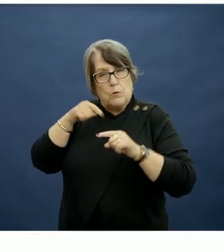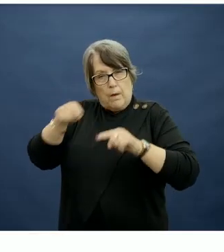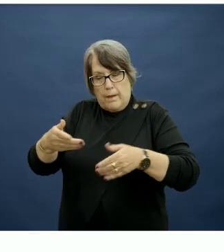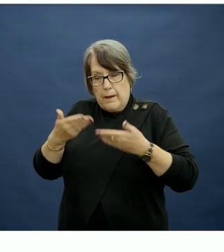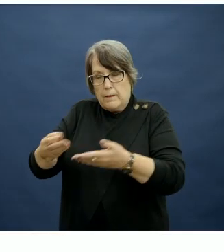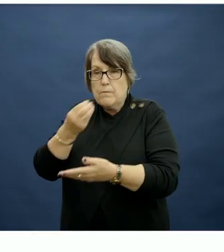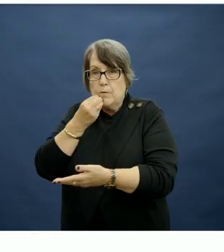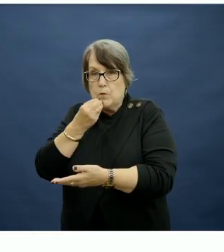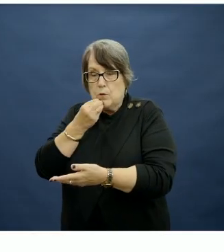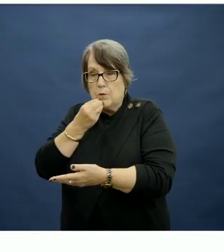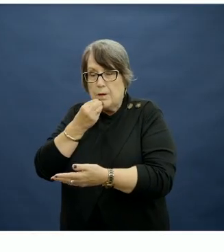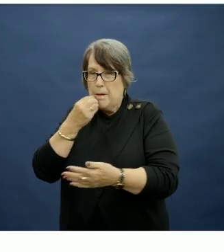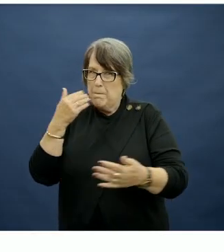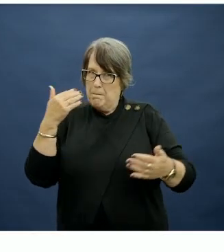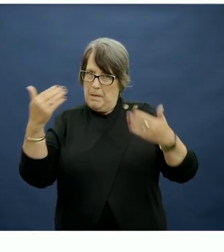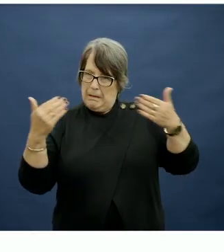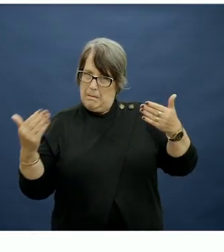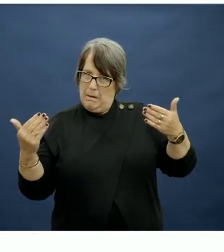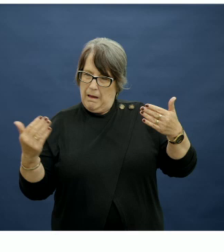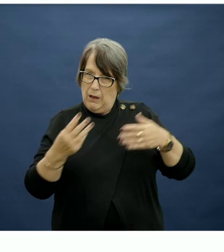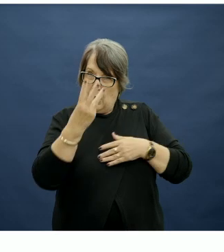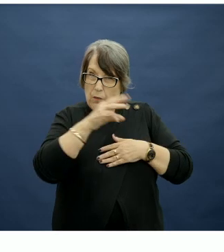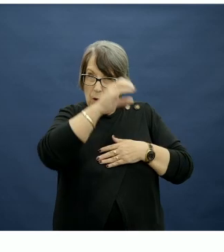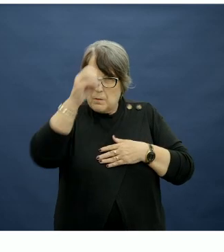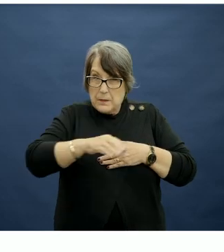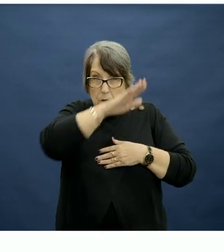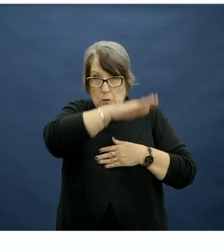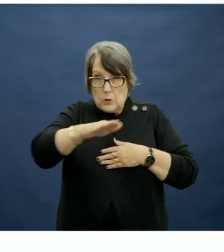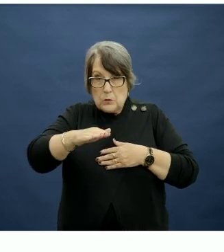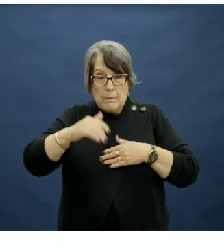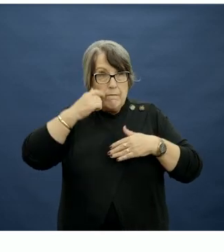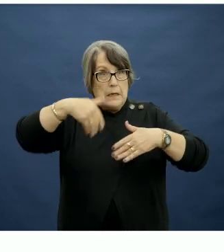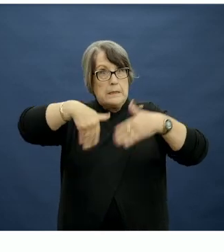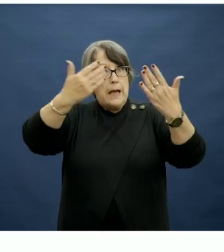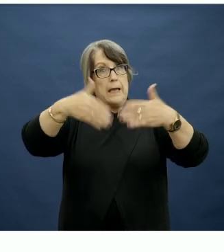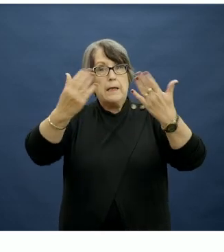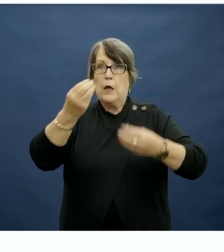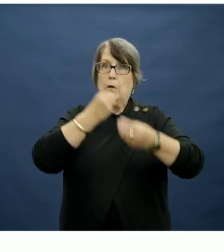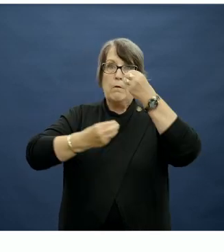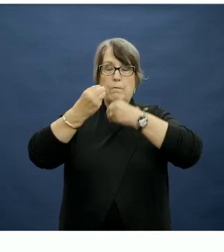By comparison, on average, 30% of children's daily energy intake comes from nutrient poor